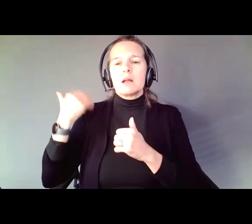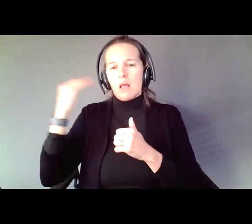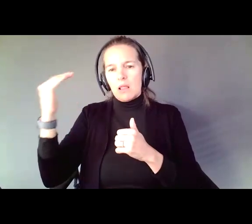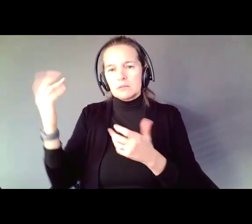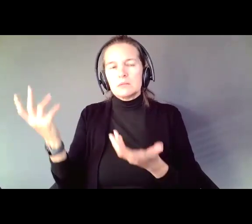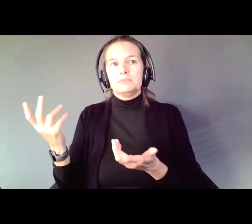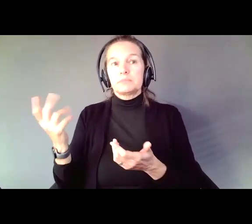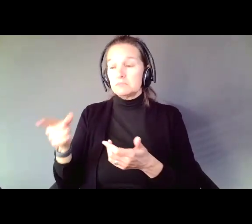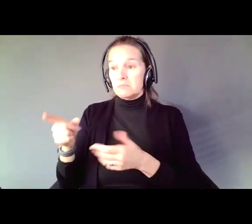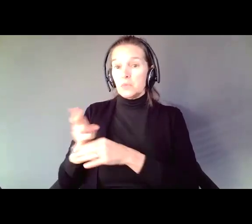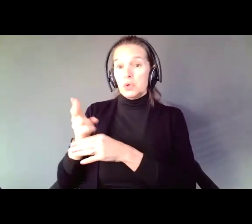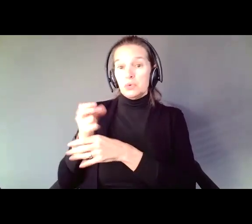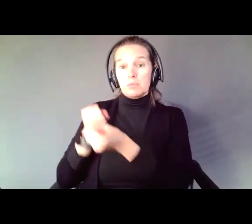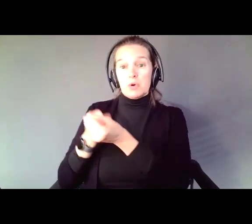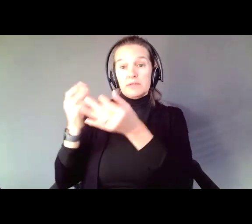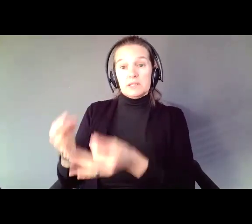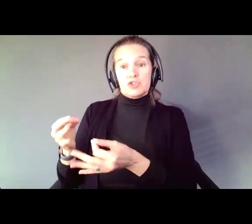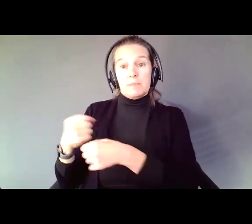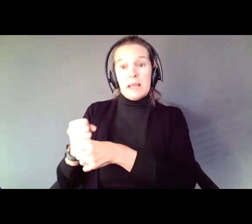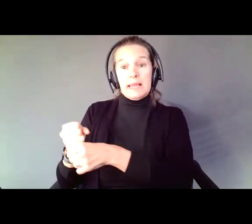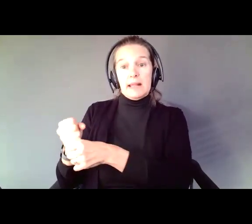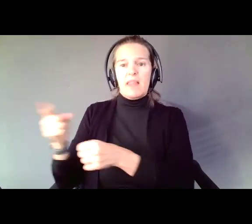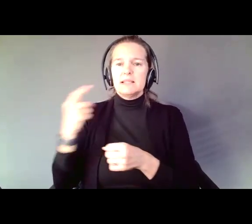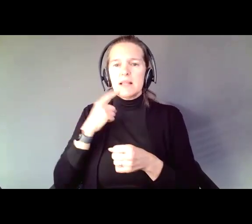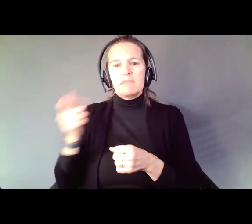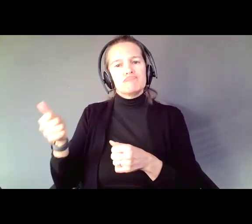Decision Making, they said they were more independent, more confident, and they